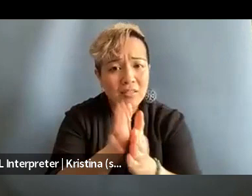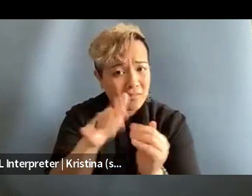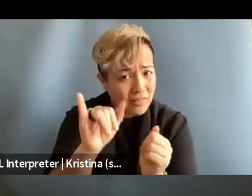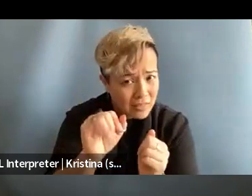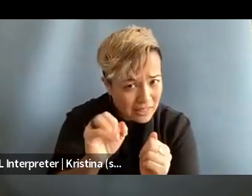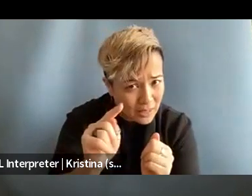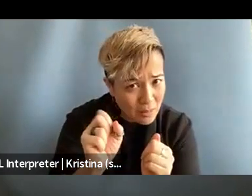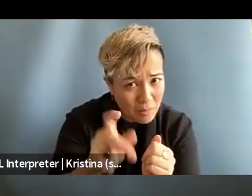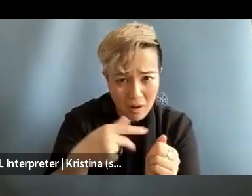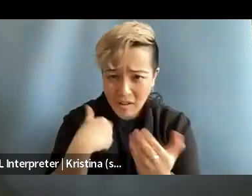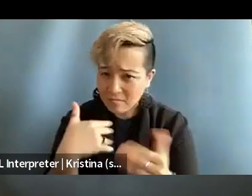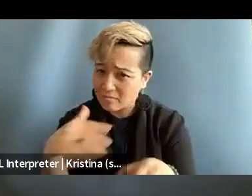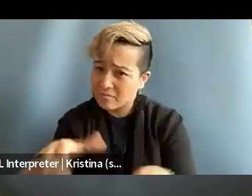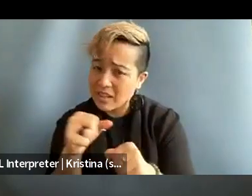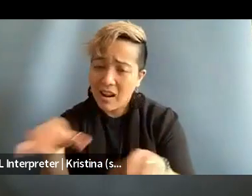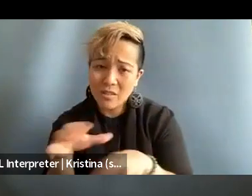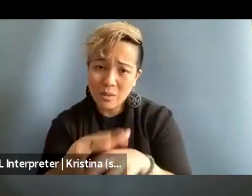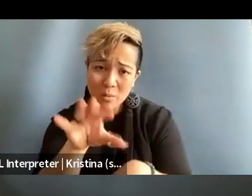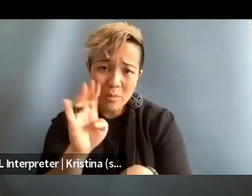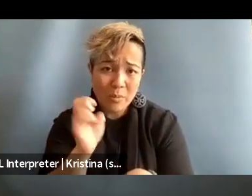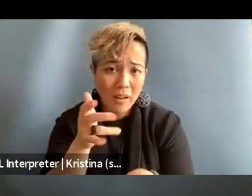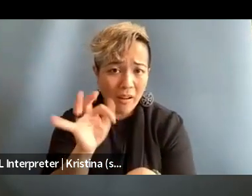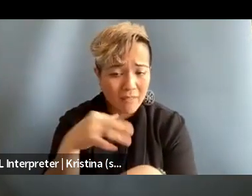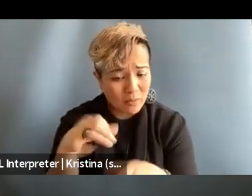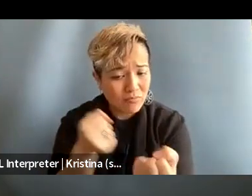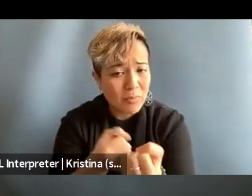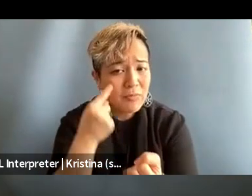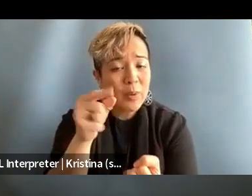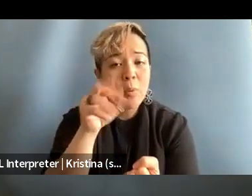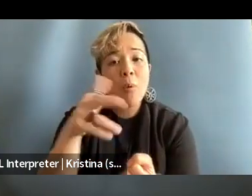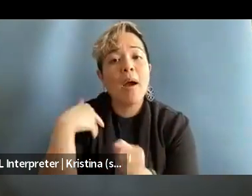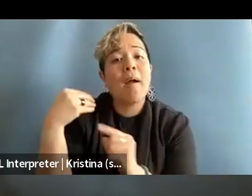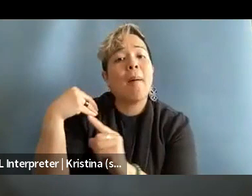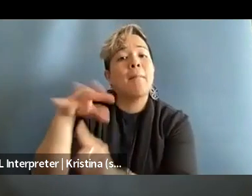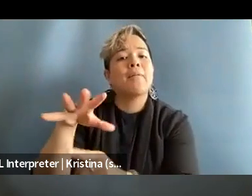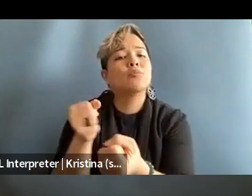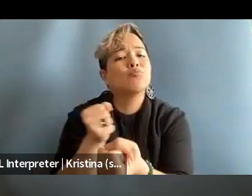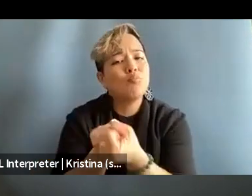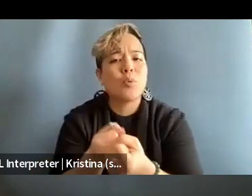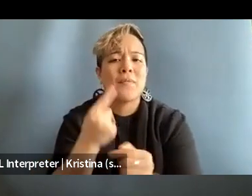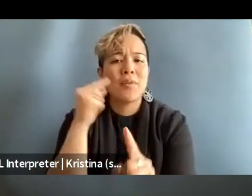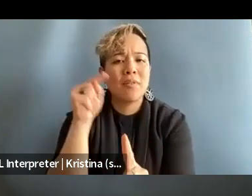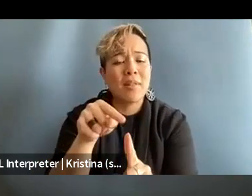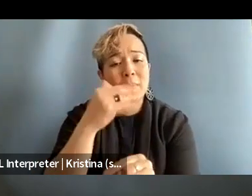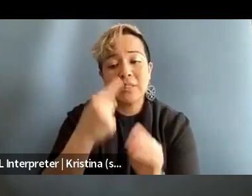that you take action on their behalf, or that you amplify support for them because sometimes it